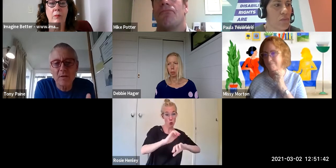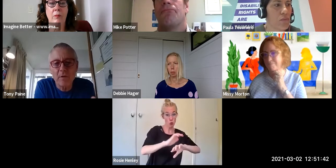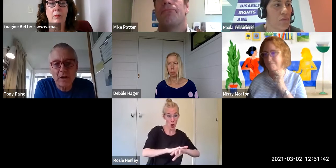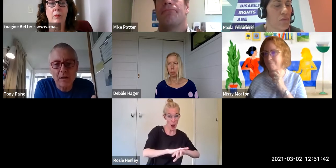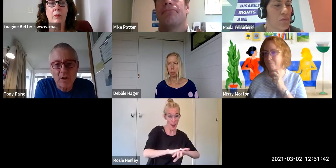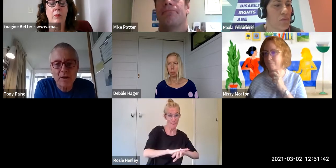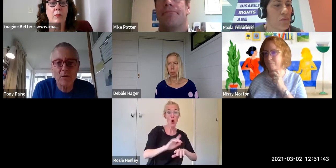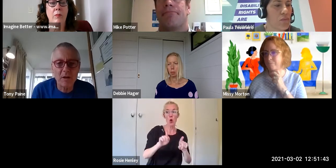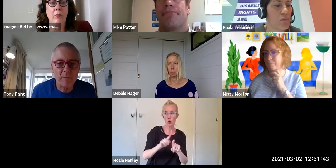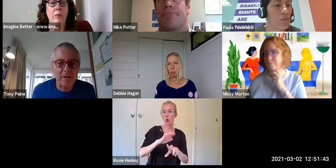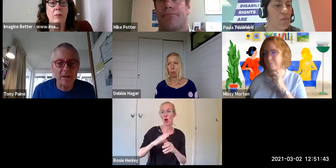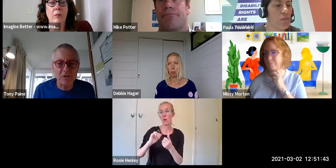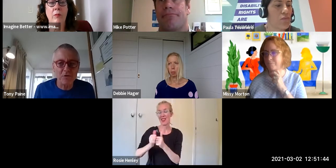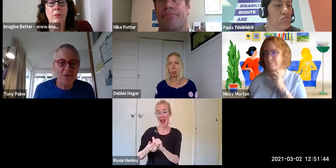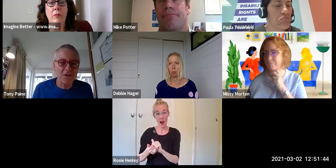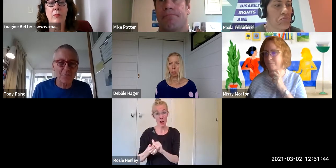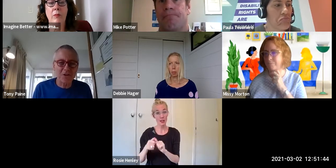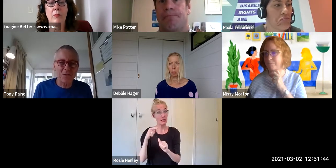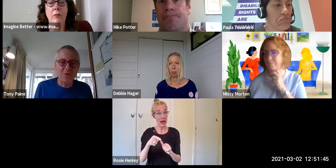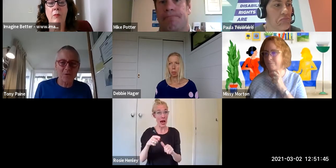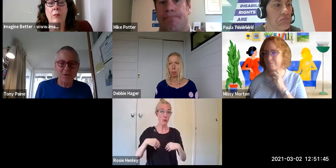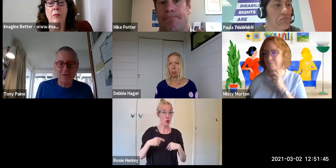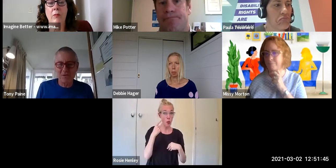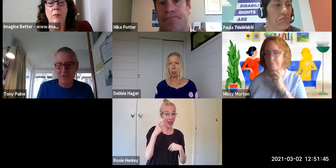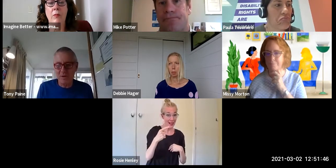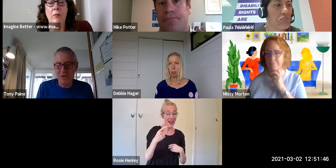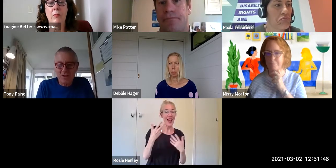some final advice so I'm happy to let you decide who wants to go first with those two